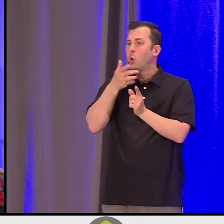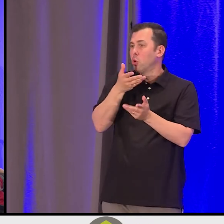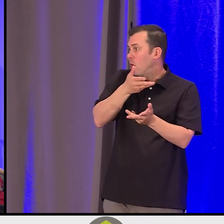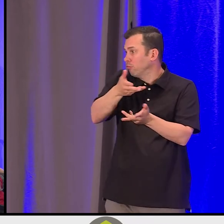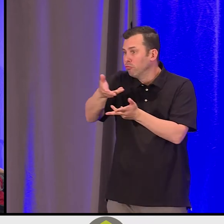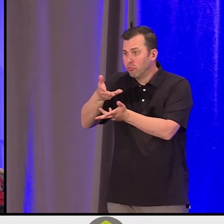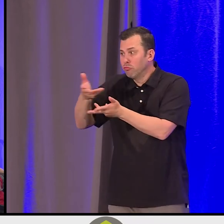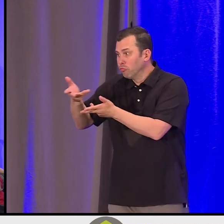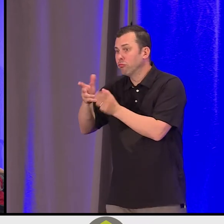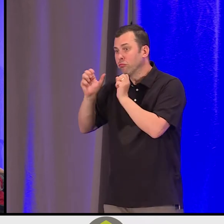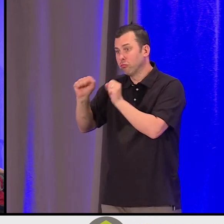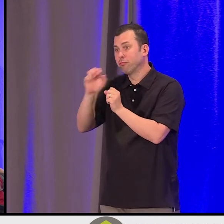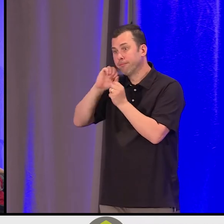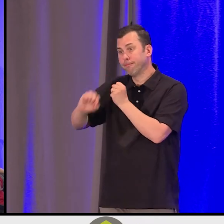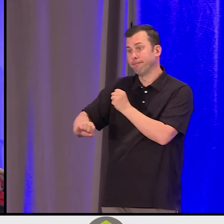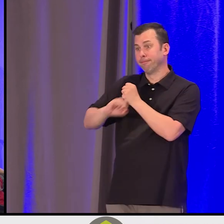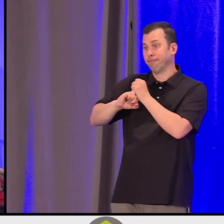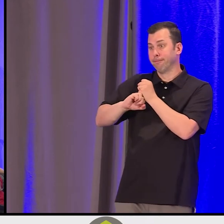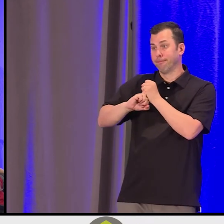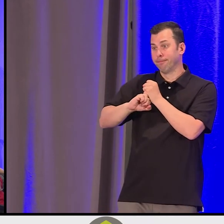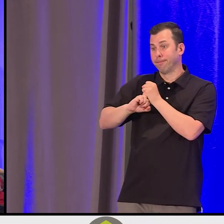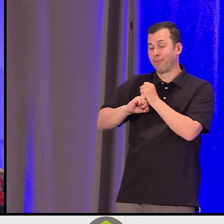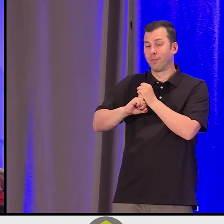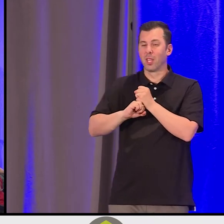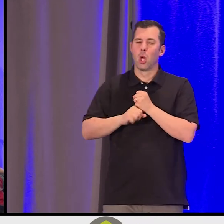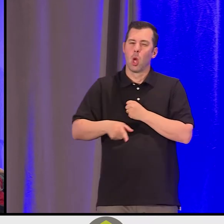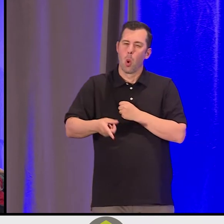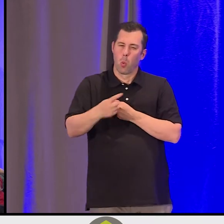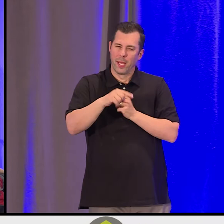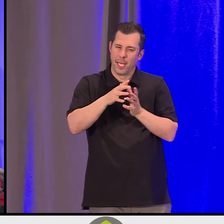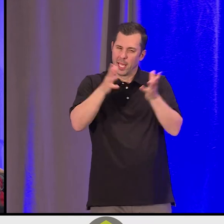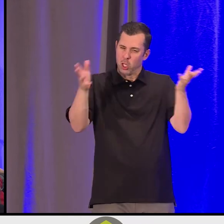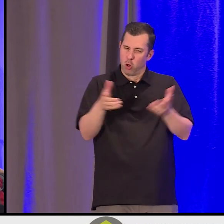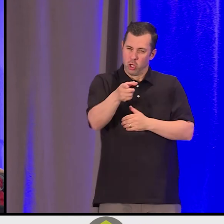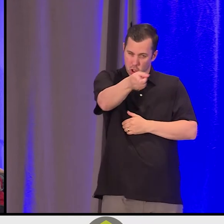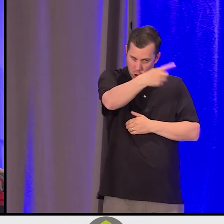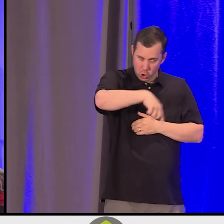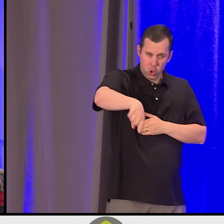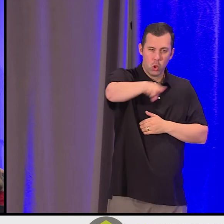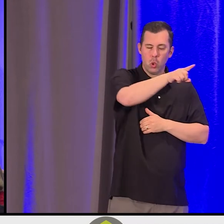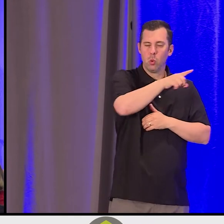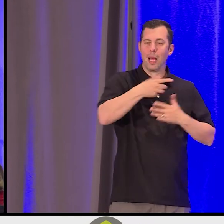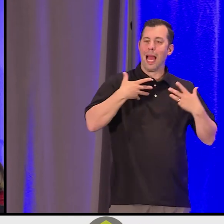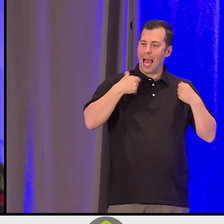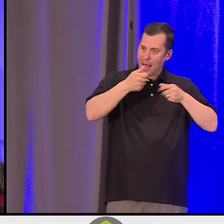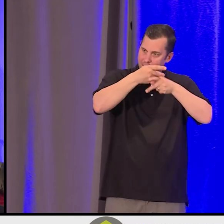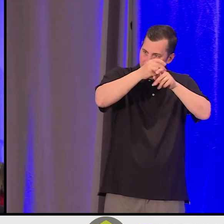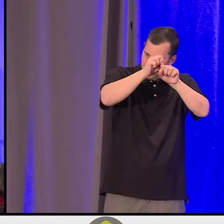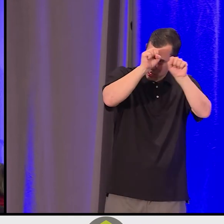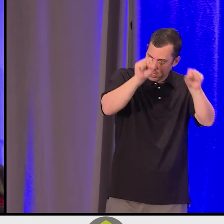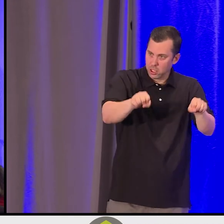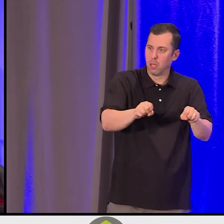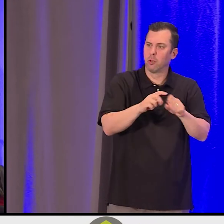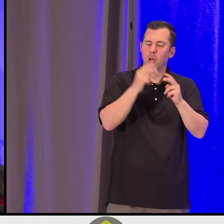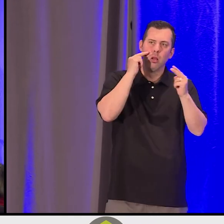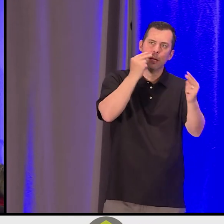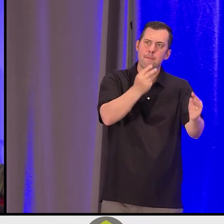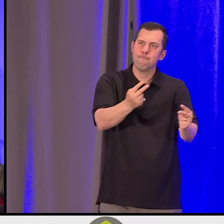this health care system to continue to reflect about its roots, like we have. To accomplish what we've done, Richard, in the work of Indigenous advocacy,